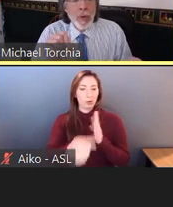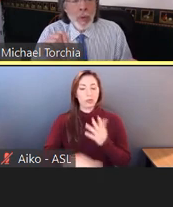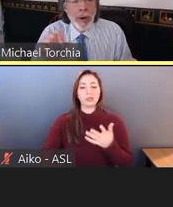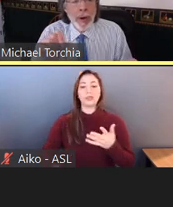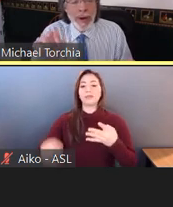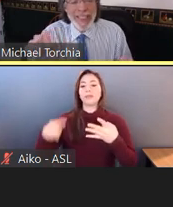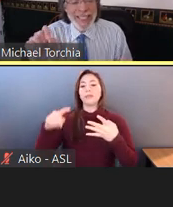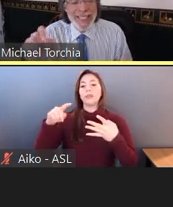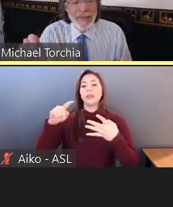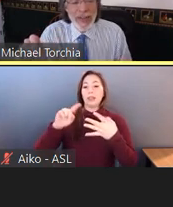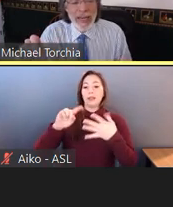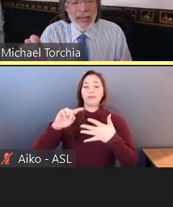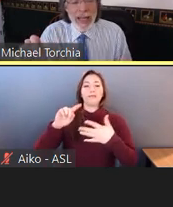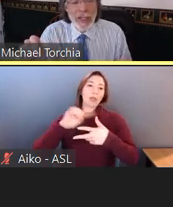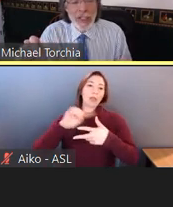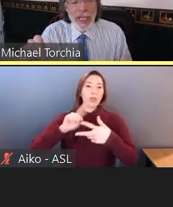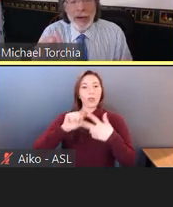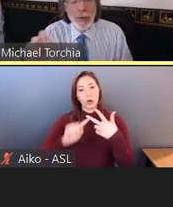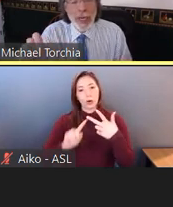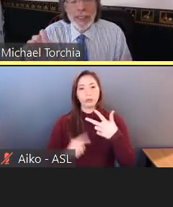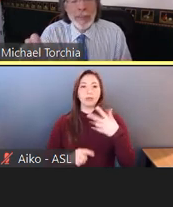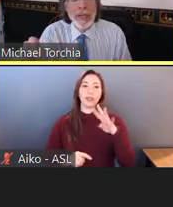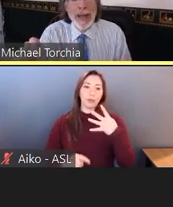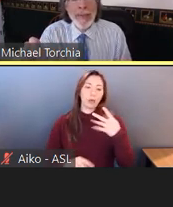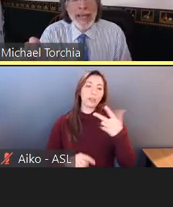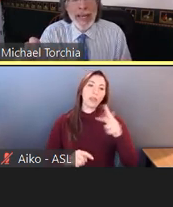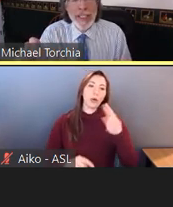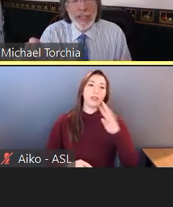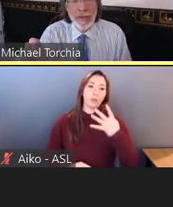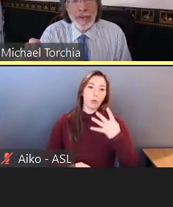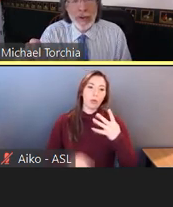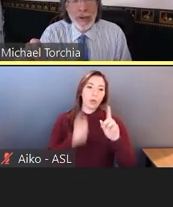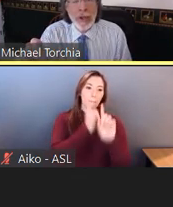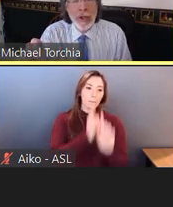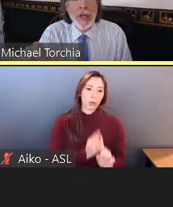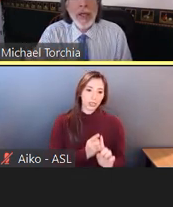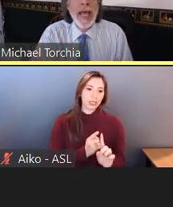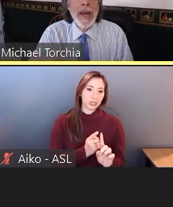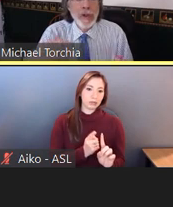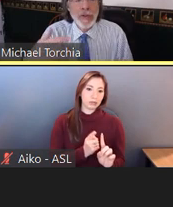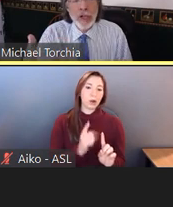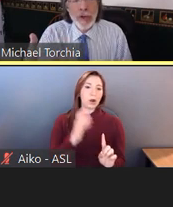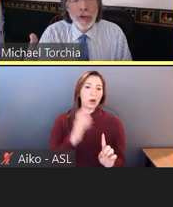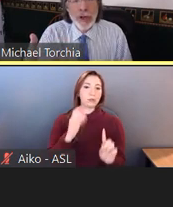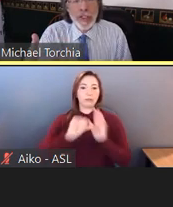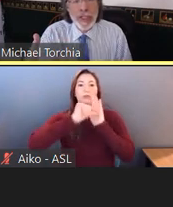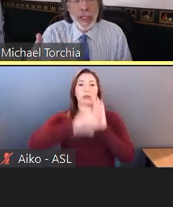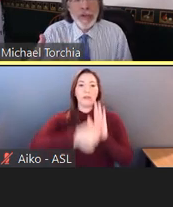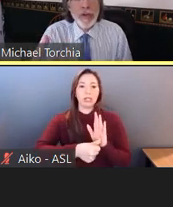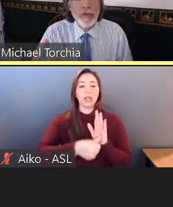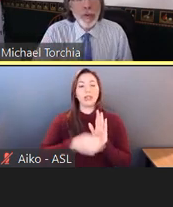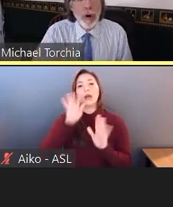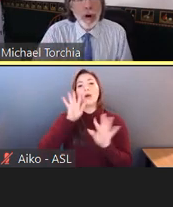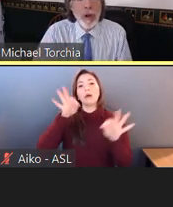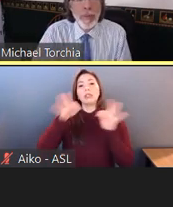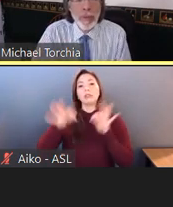What about assistive technology, and reasonable accommodations, and auxiliary services for people